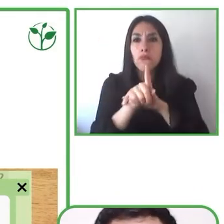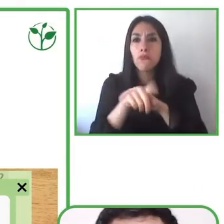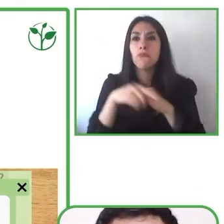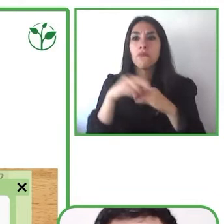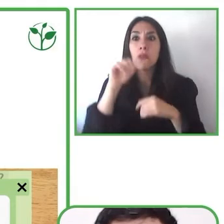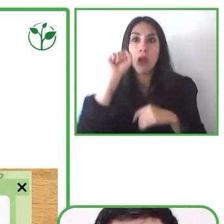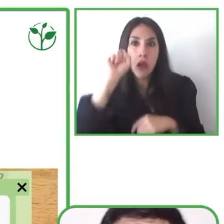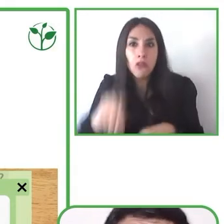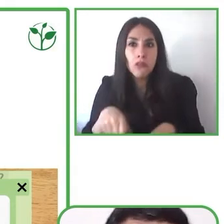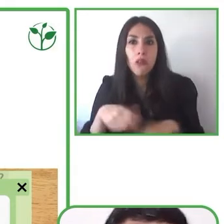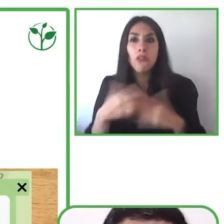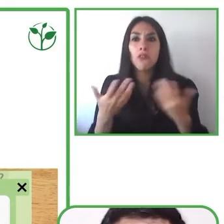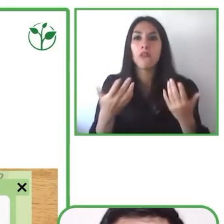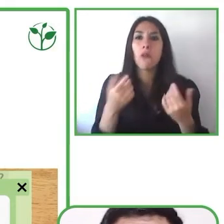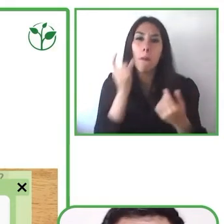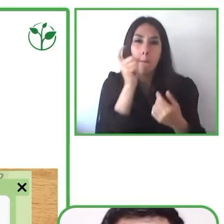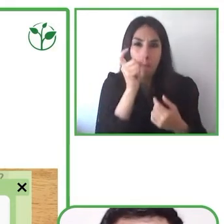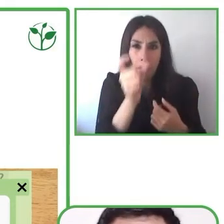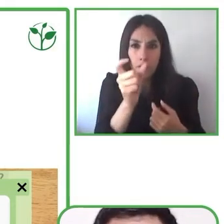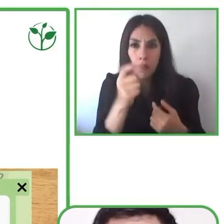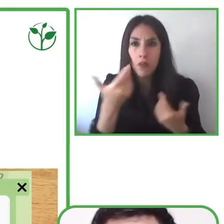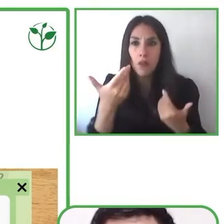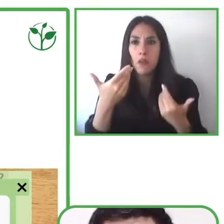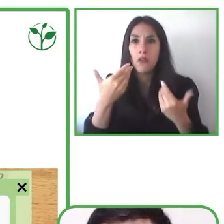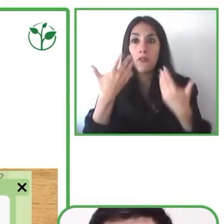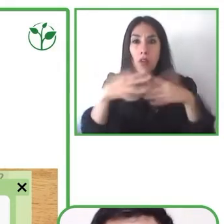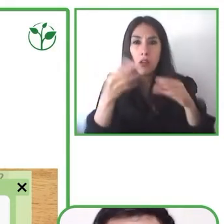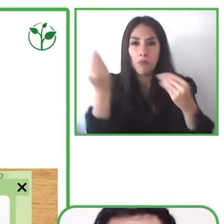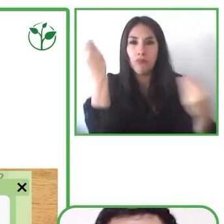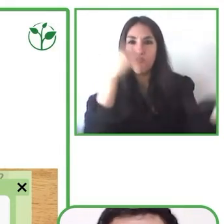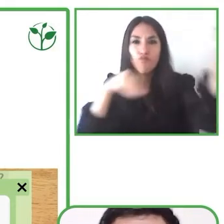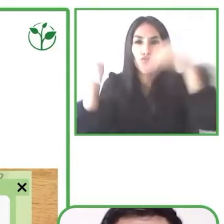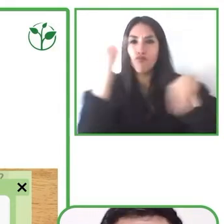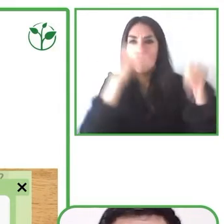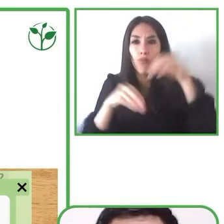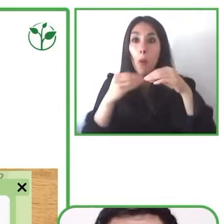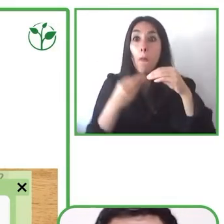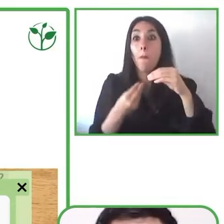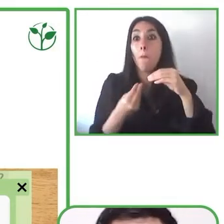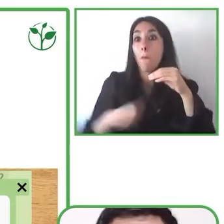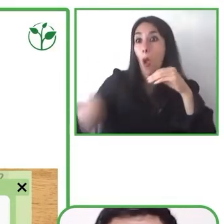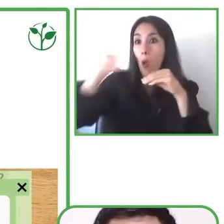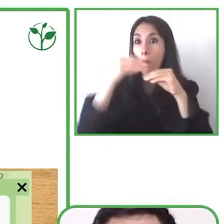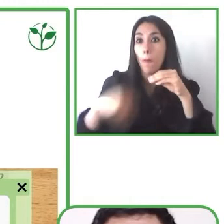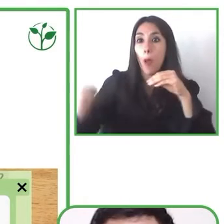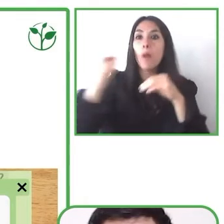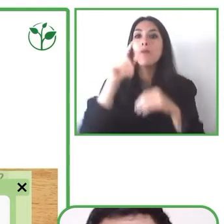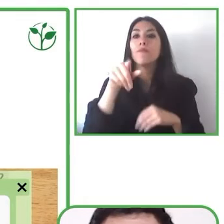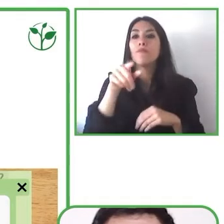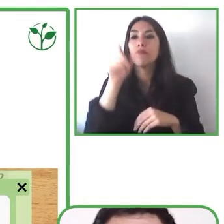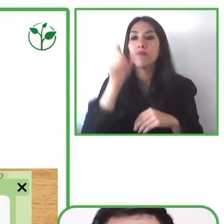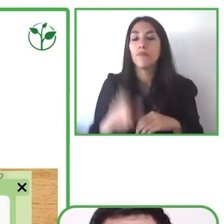add new words and children, or users can manipulate these words. So through this